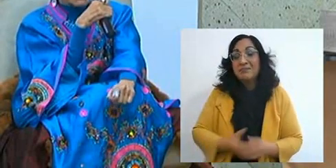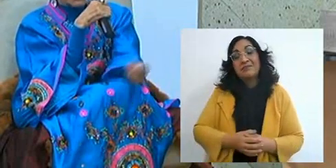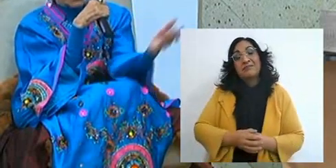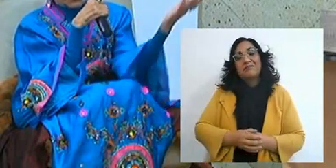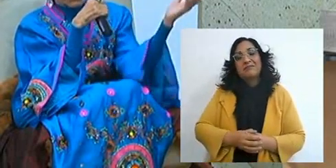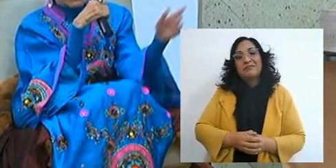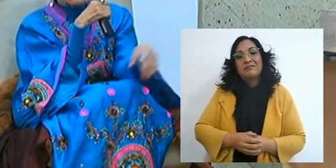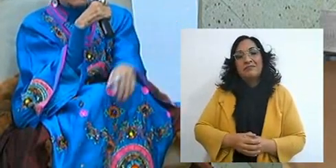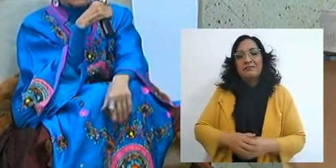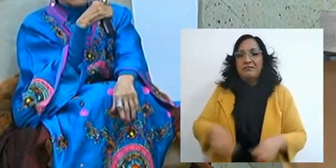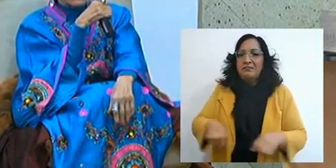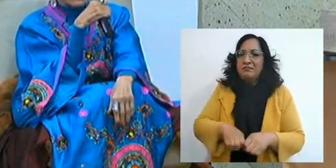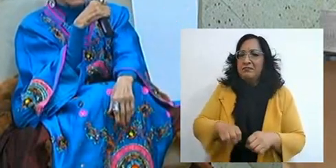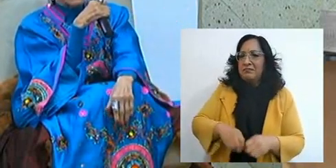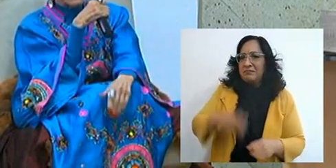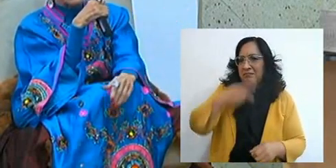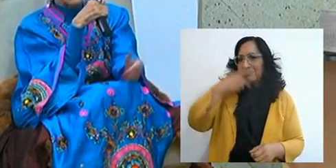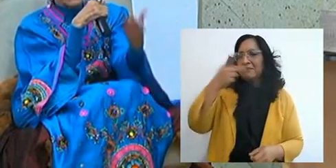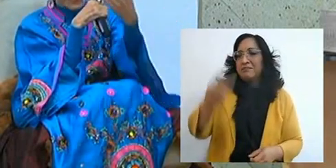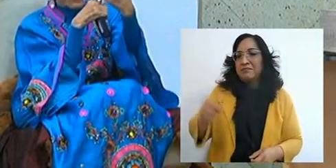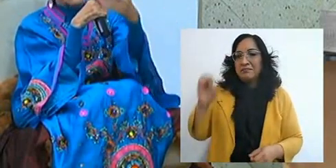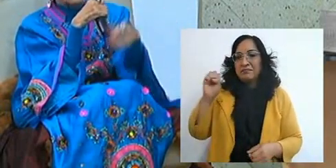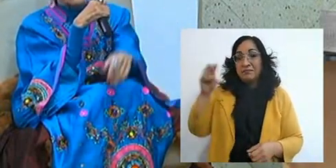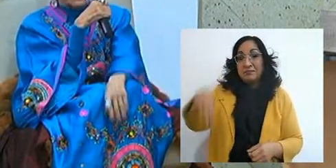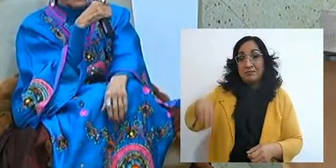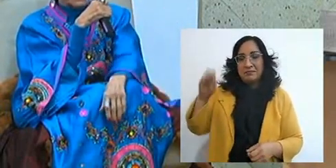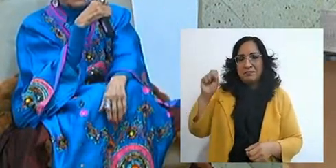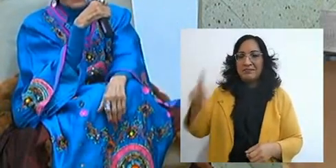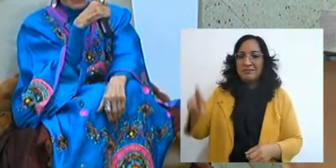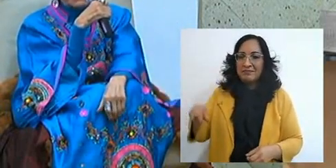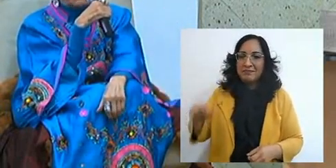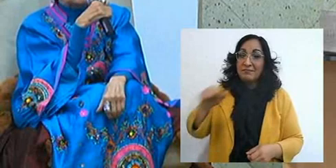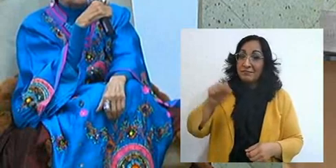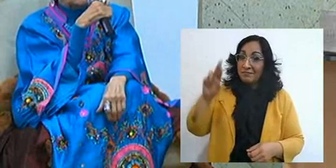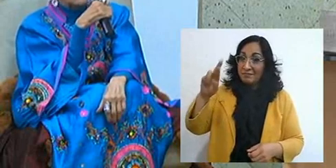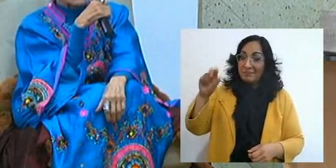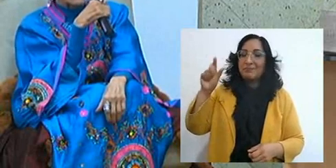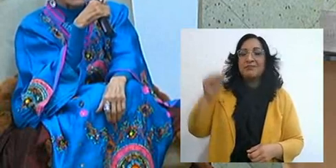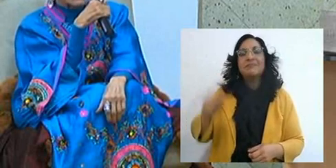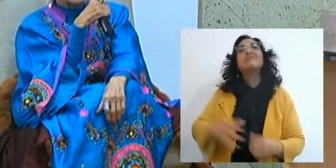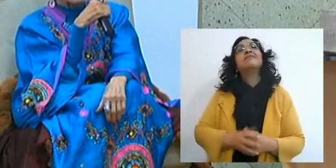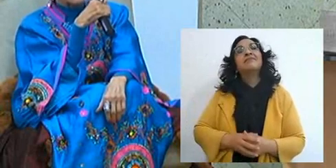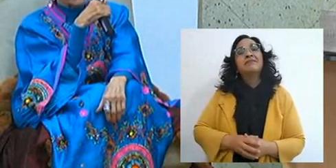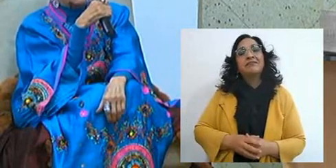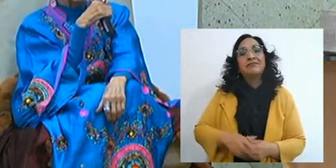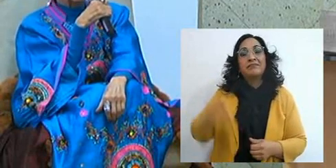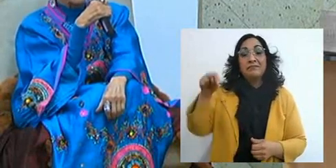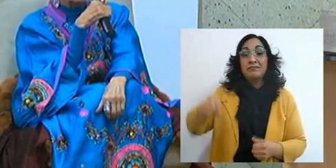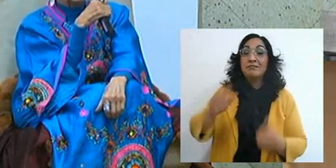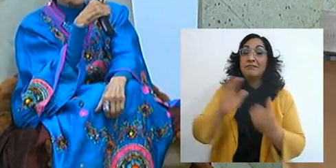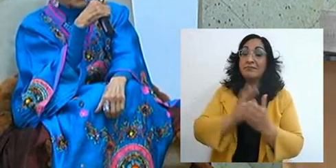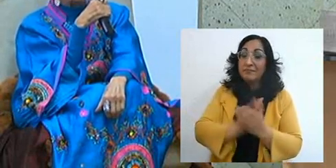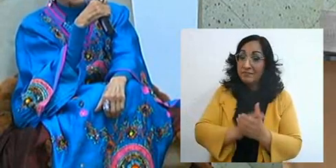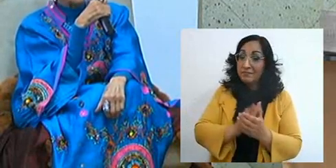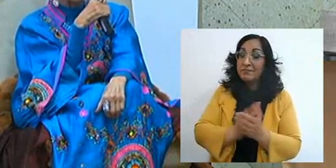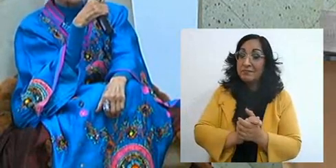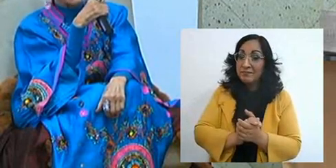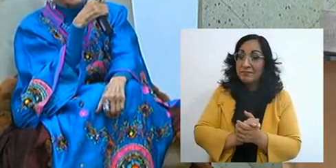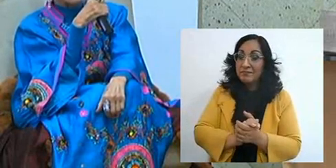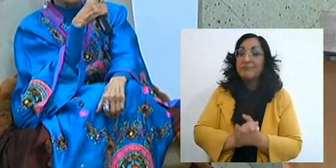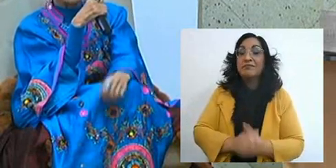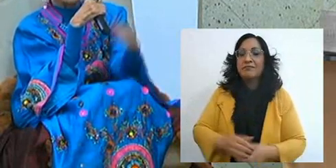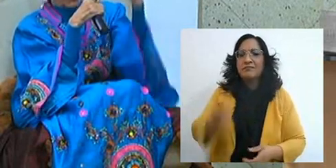just as René and our sister Araceli spoke, this marriage, I endorse what they say,